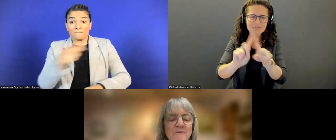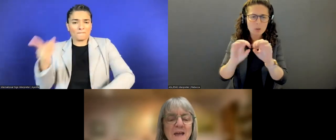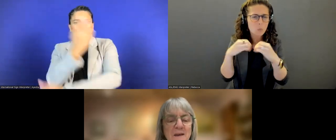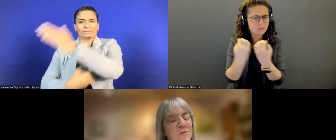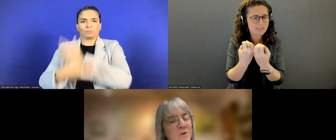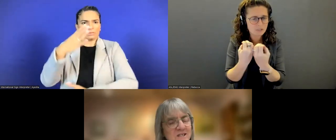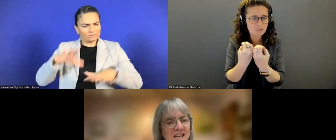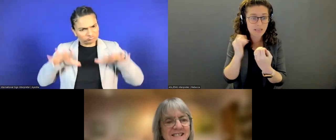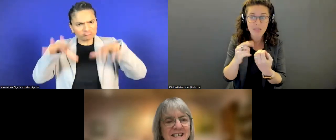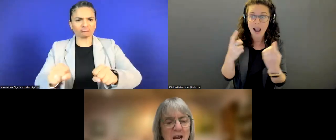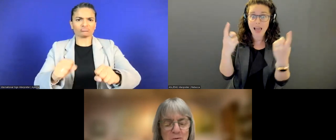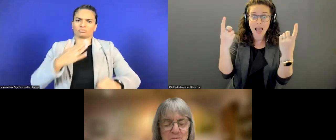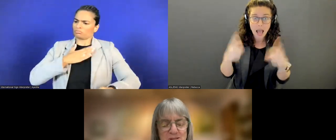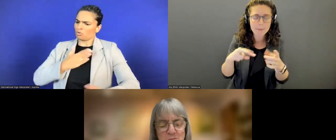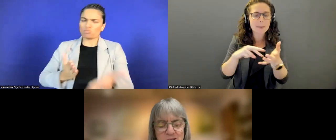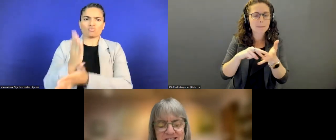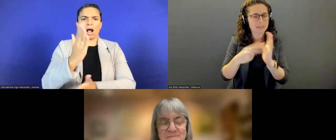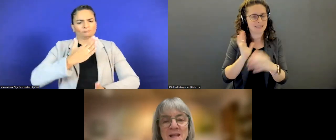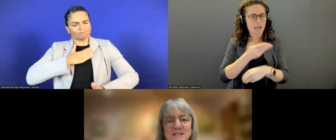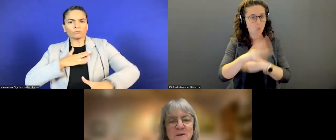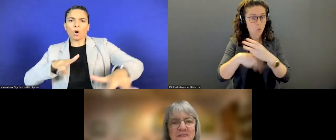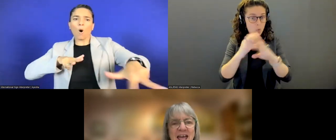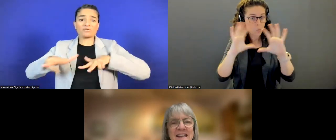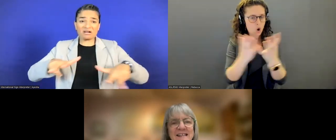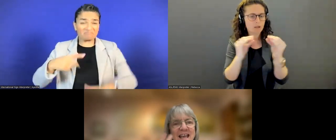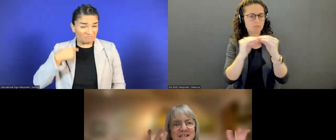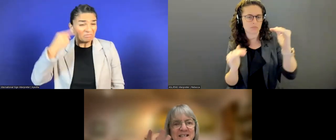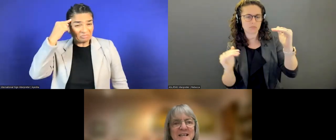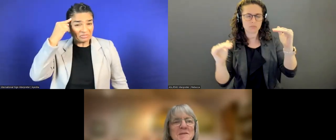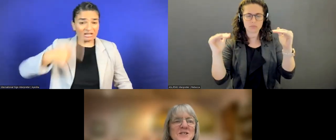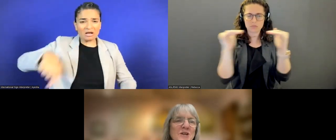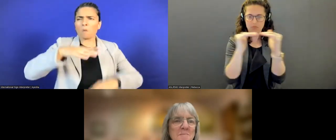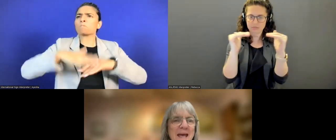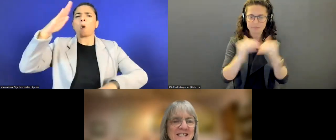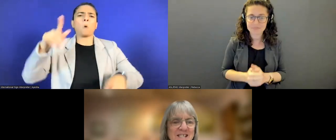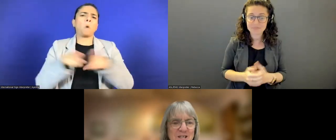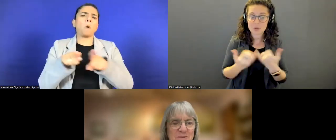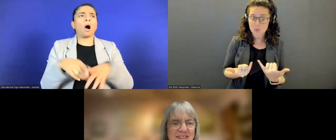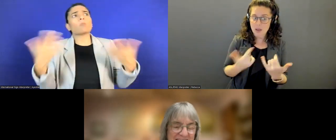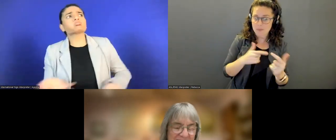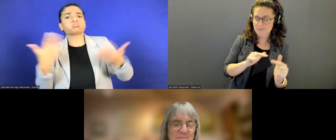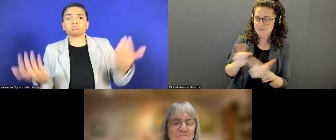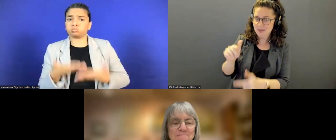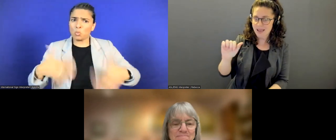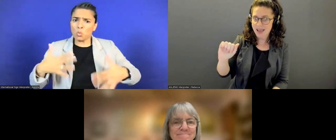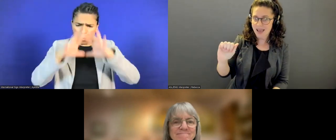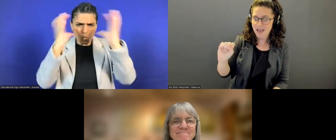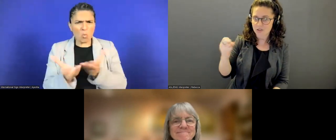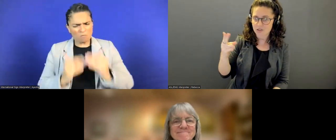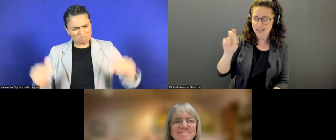have a more just and equitable world. With that, Ashley, I'm going to turn it back to you. Thank you. Ashley Holben: Thanks, Susan.